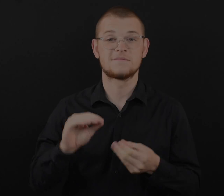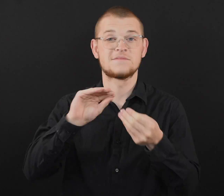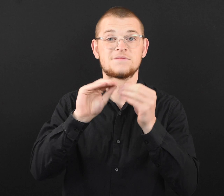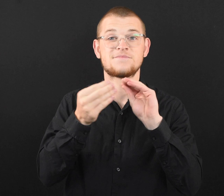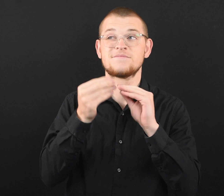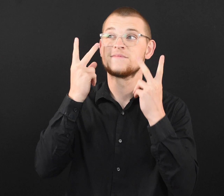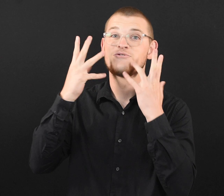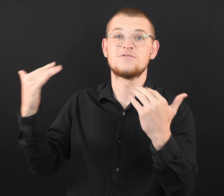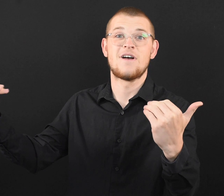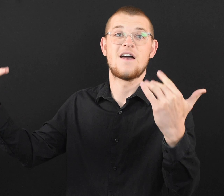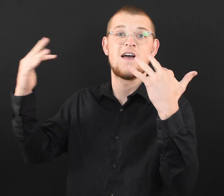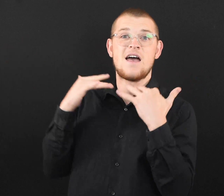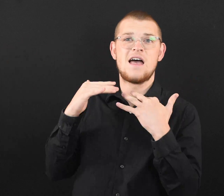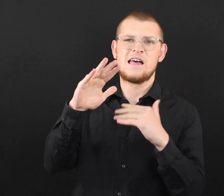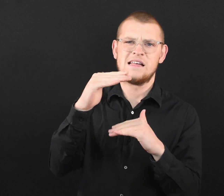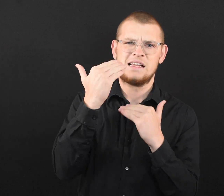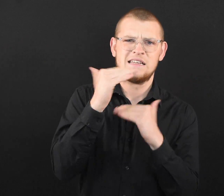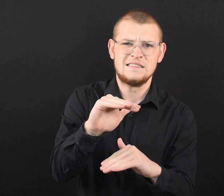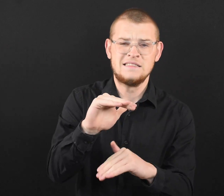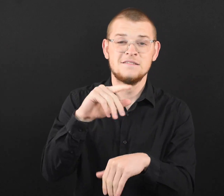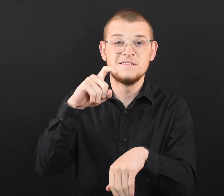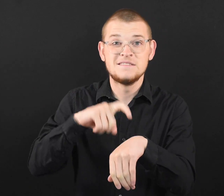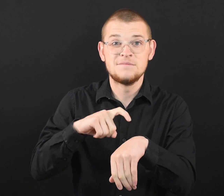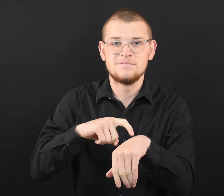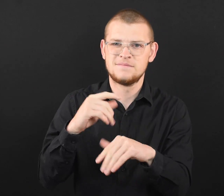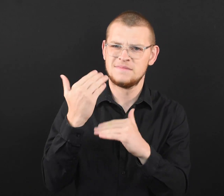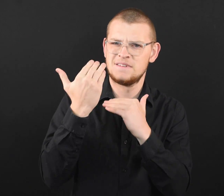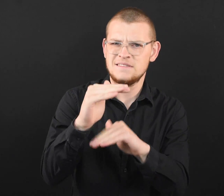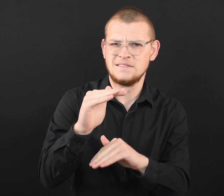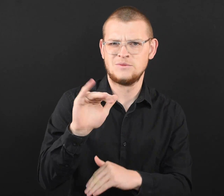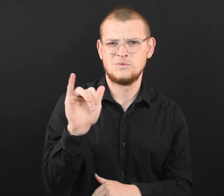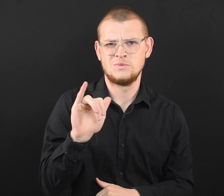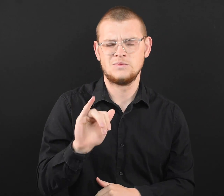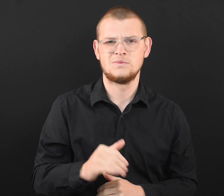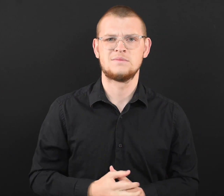Limit the number of visitors in your home and the time spent inside.